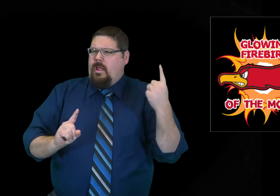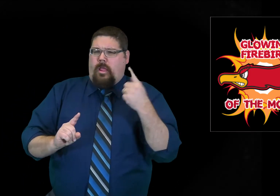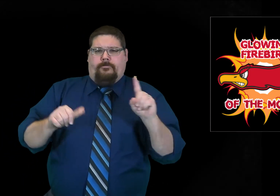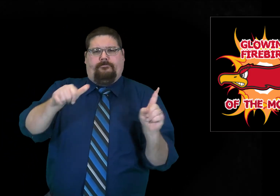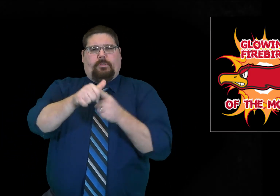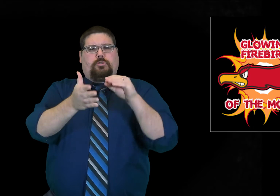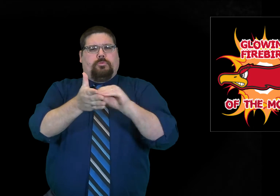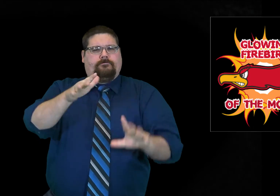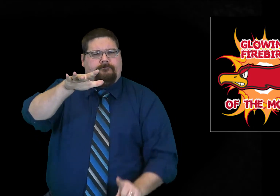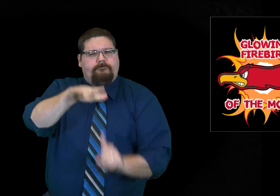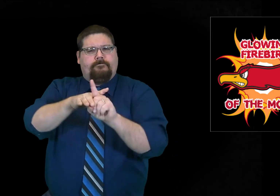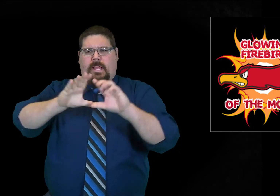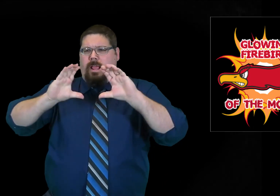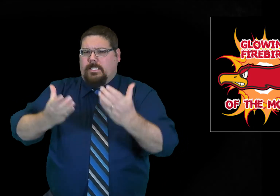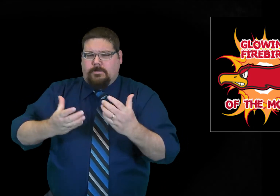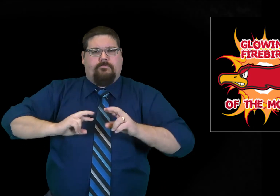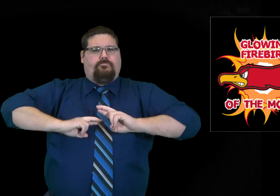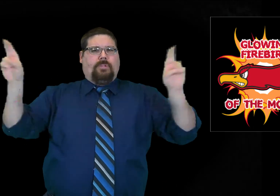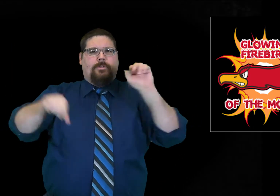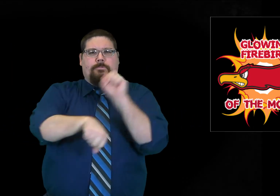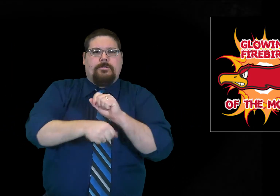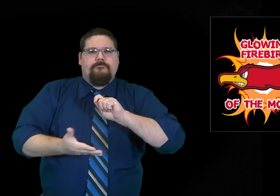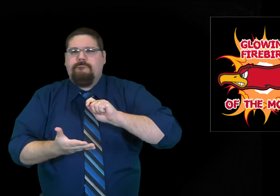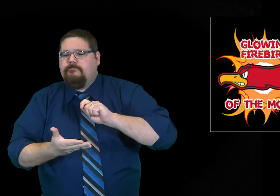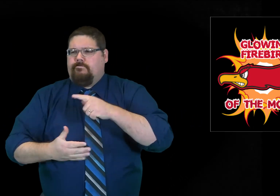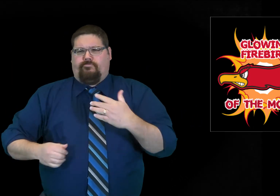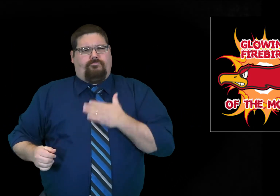man who is always the first to show up in class and ready to work.